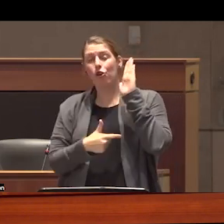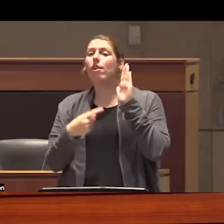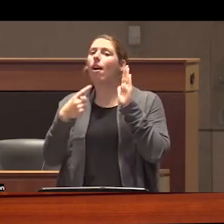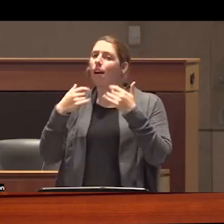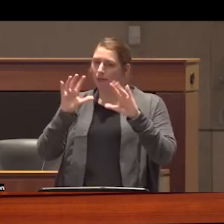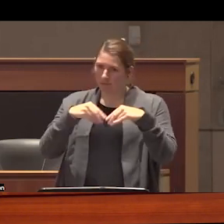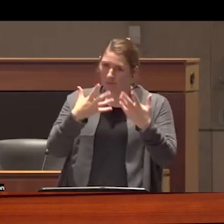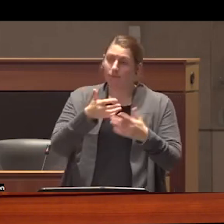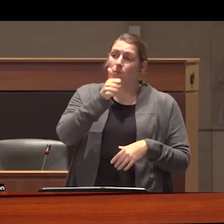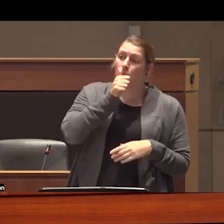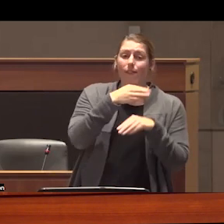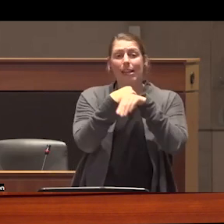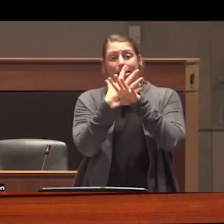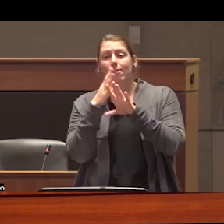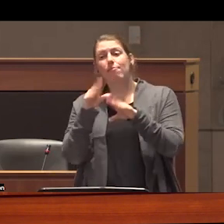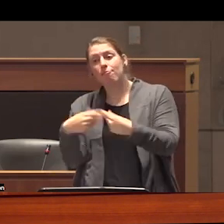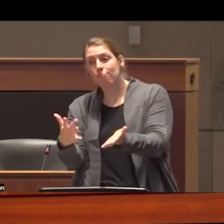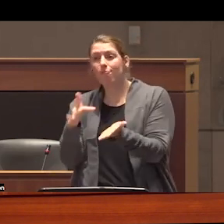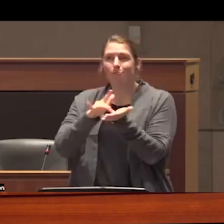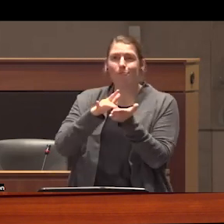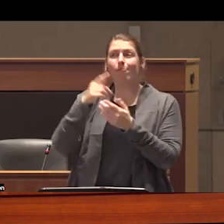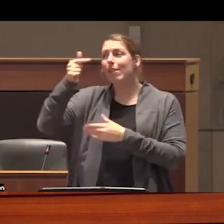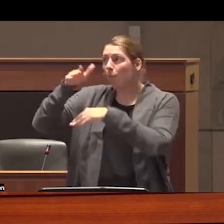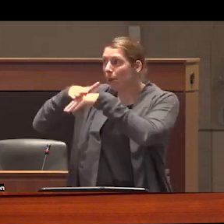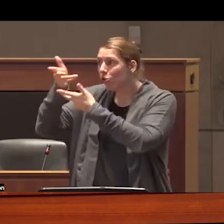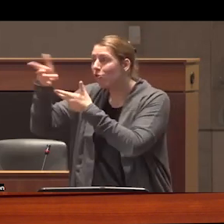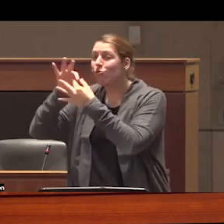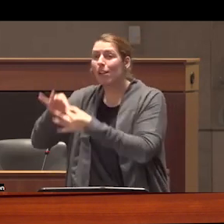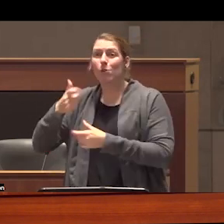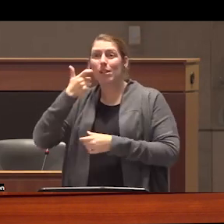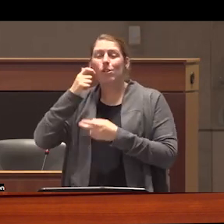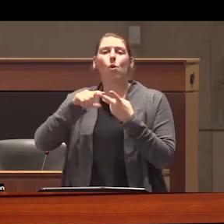private virtual prescribing government Consulting about addiction and abstinence-based Recovery